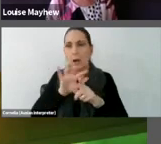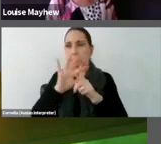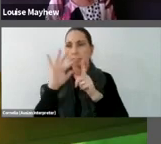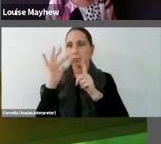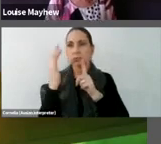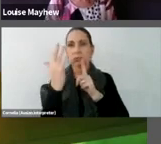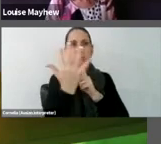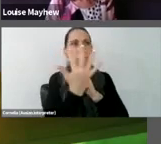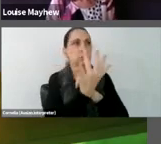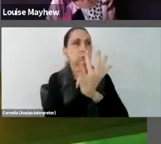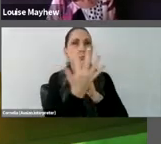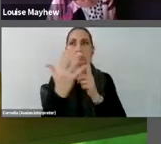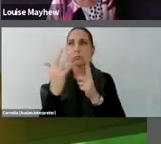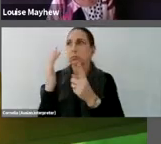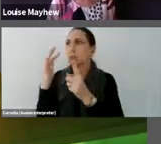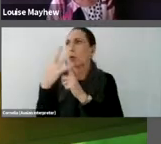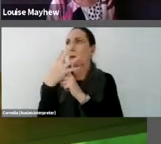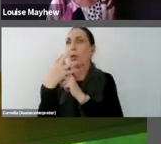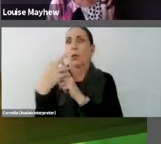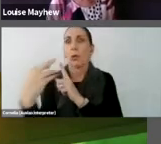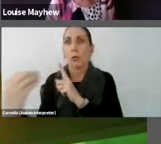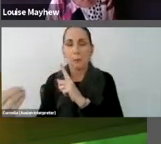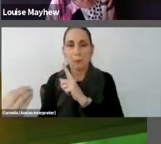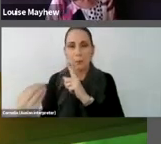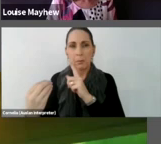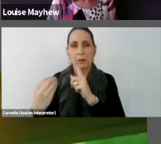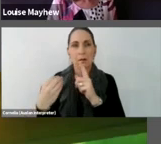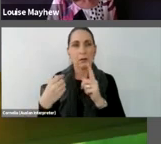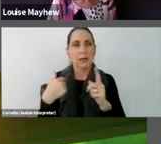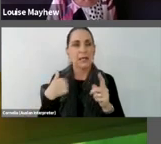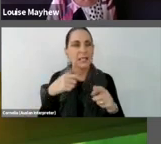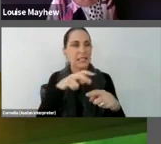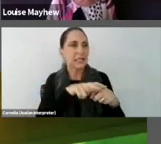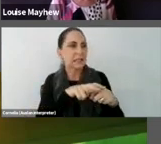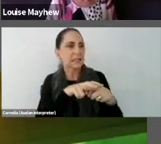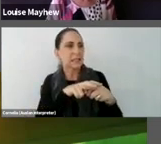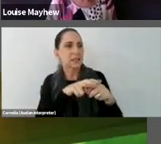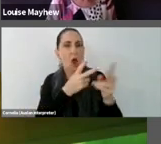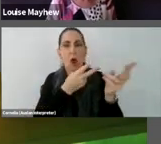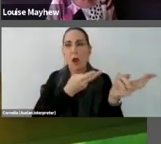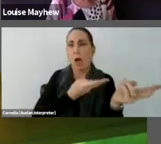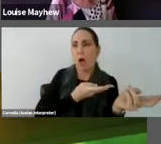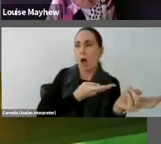move around, to kick, to sit, to lie down, to relax and meditate.